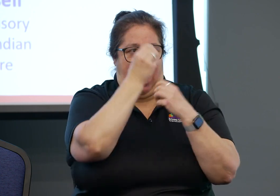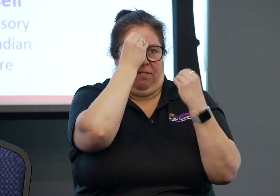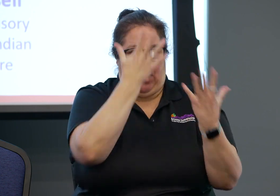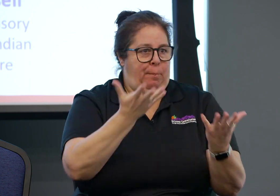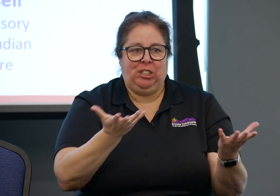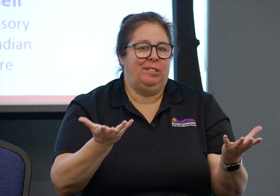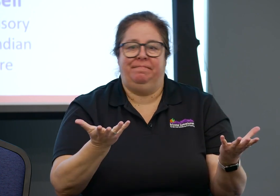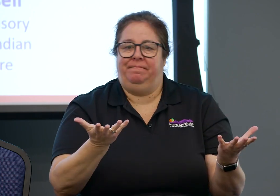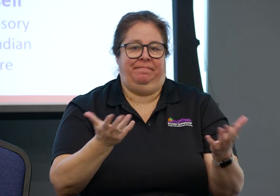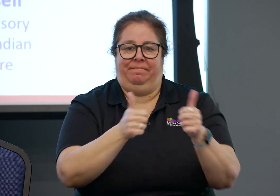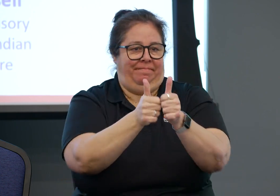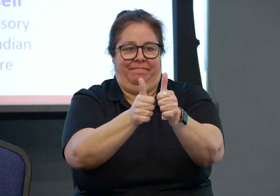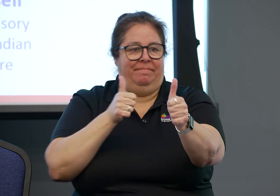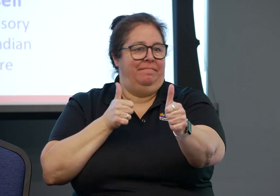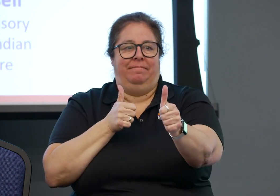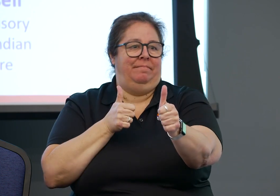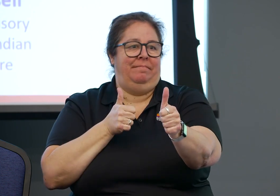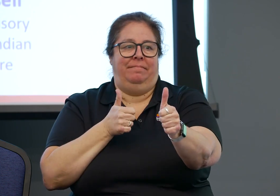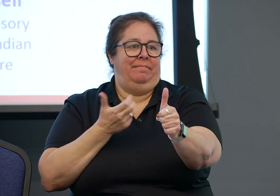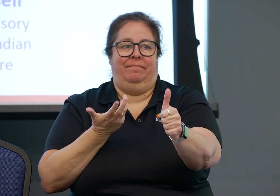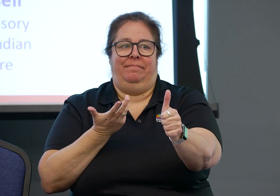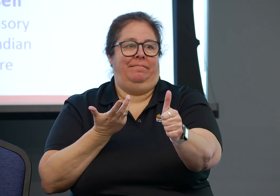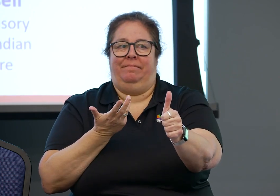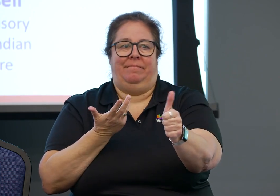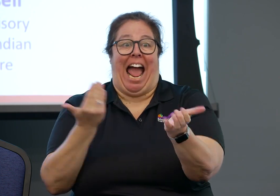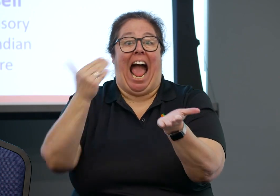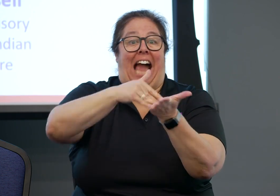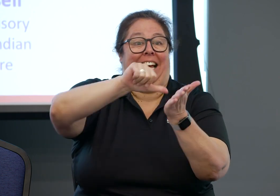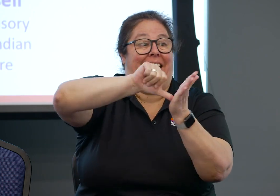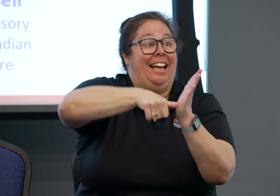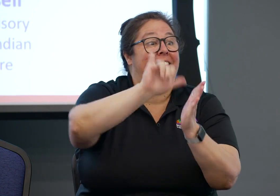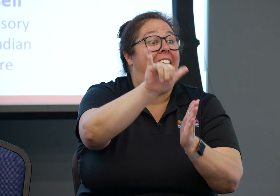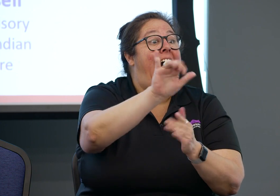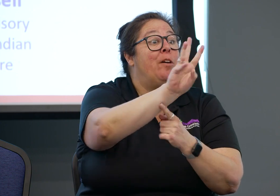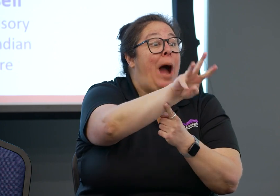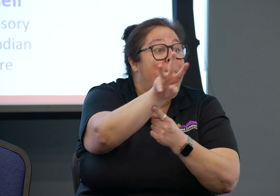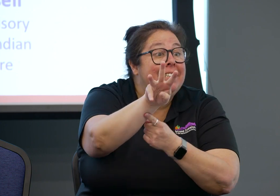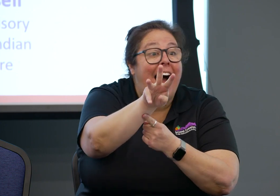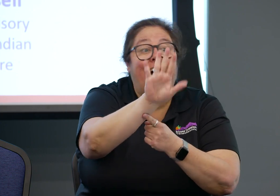from sources that most people wouldn't consider.